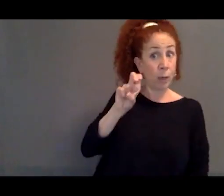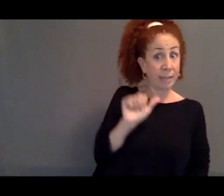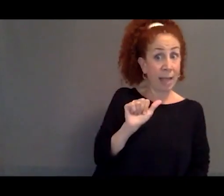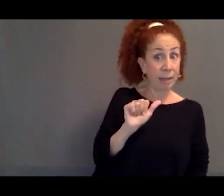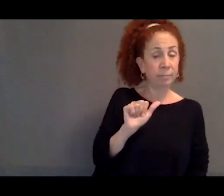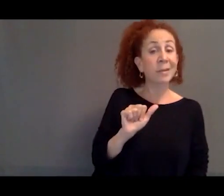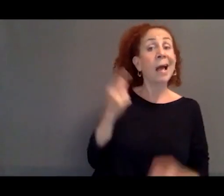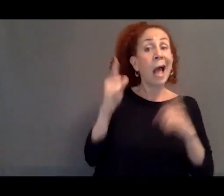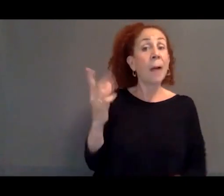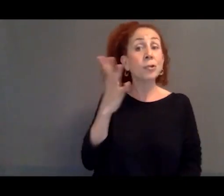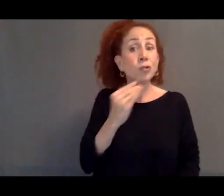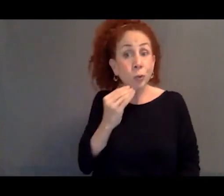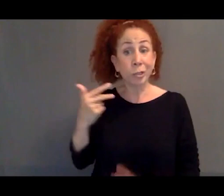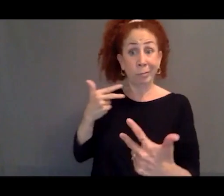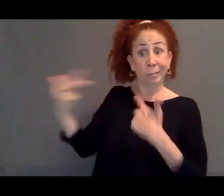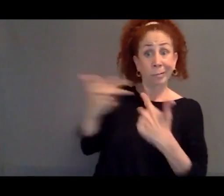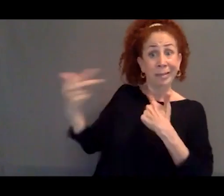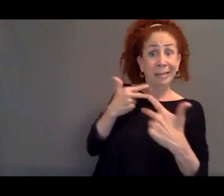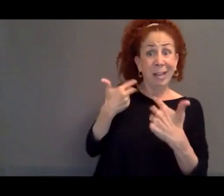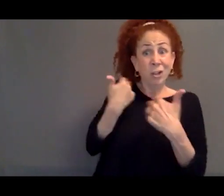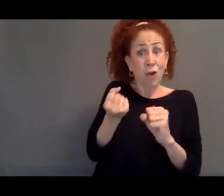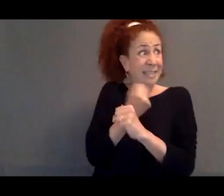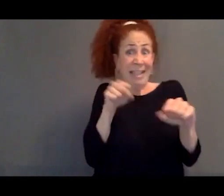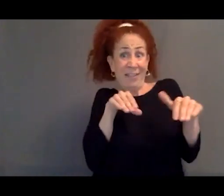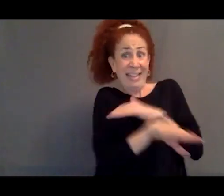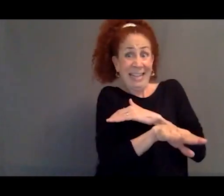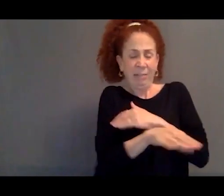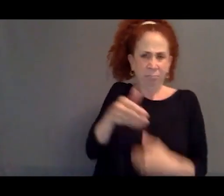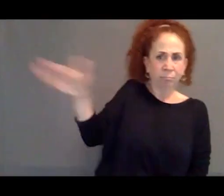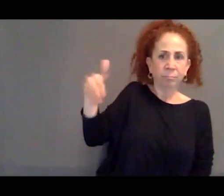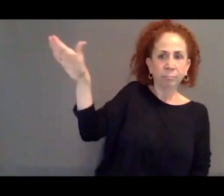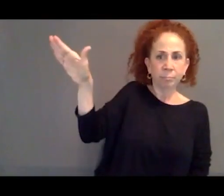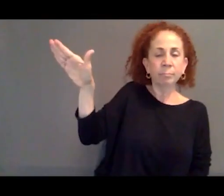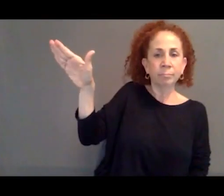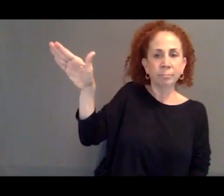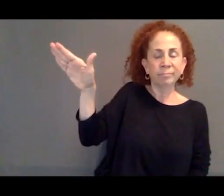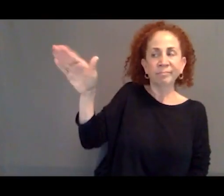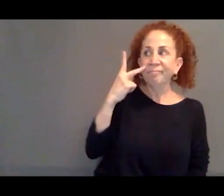Jewish refugees who were seeking asylum prior to the war and during the war.